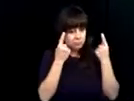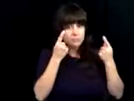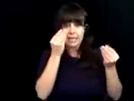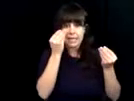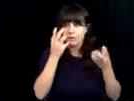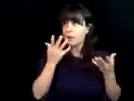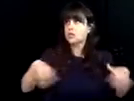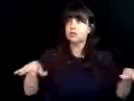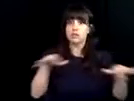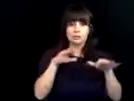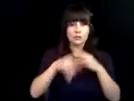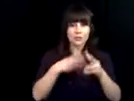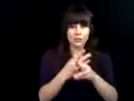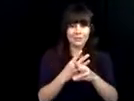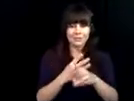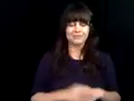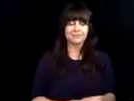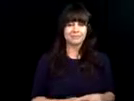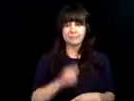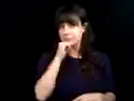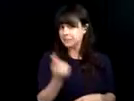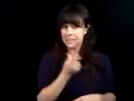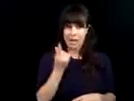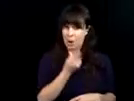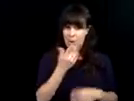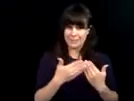for individuals with vision impairments to help them